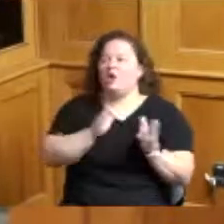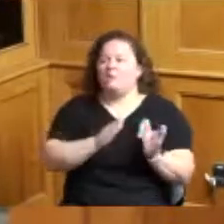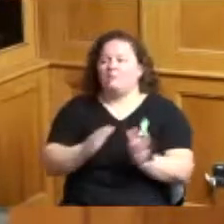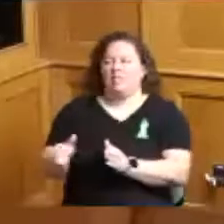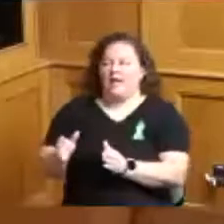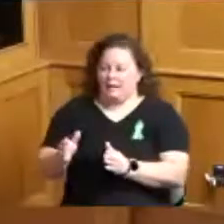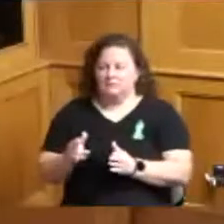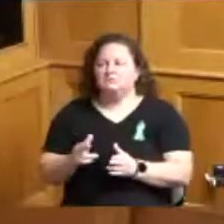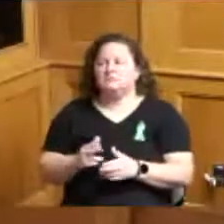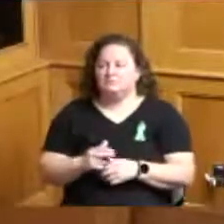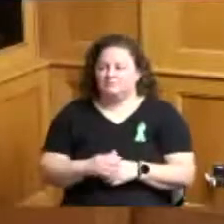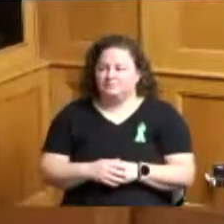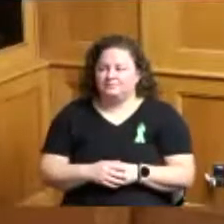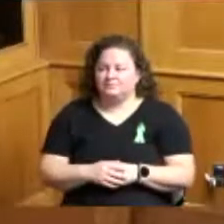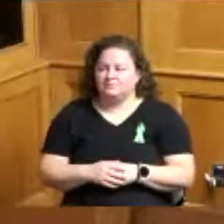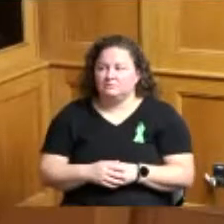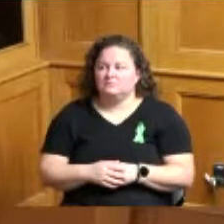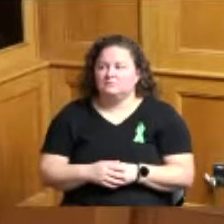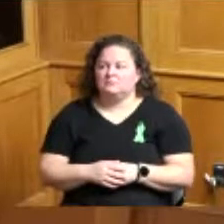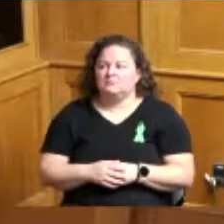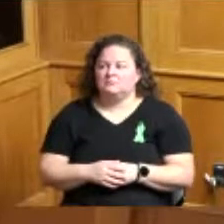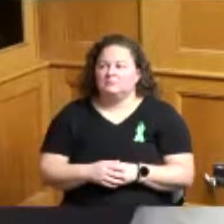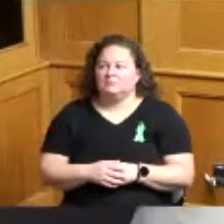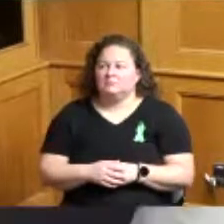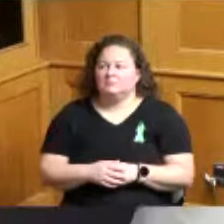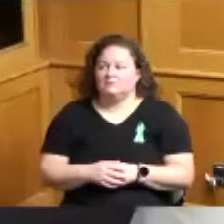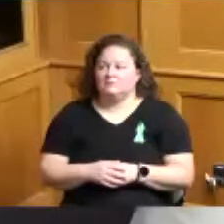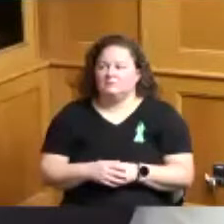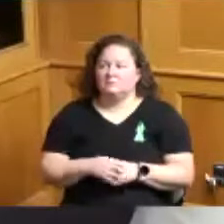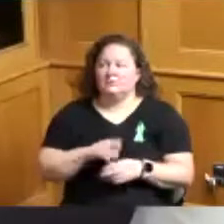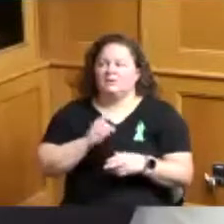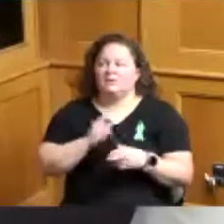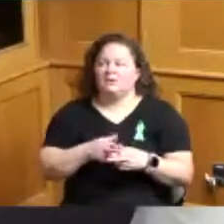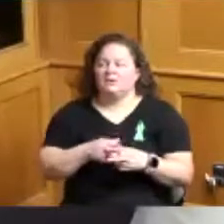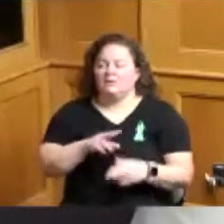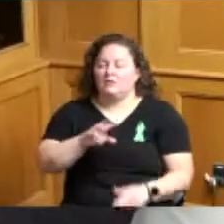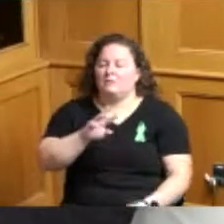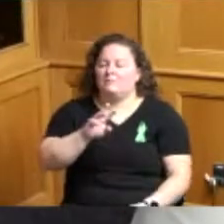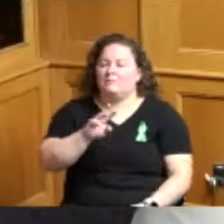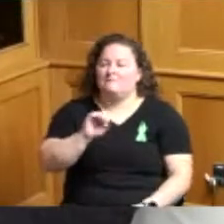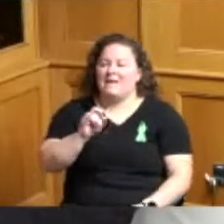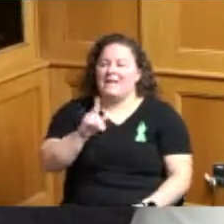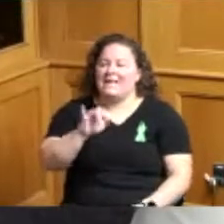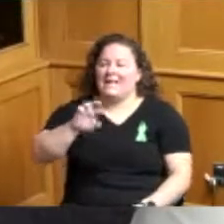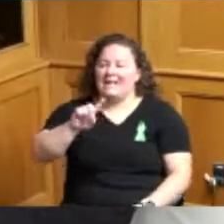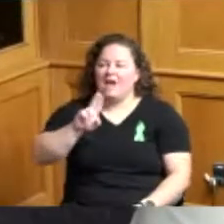thank you for that I just was wondering if we could get so we're not caught off guard because